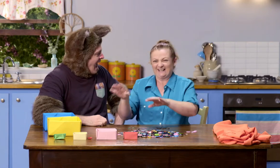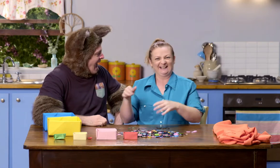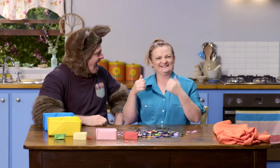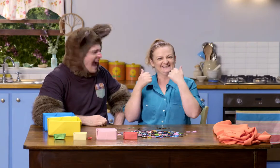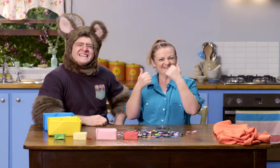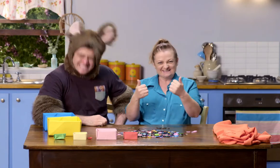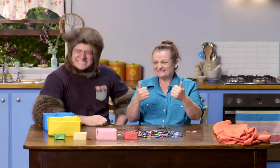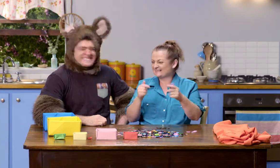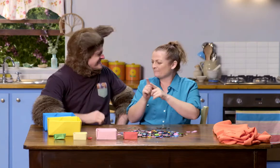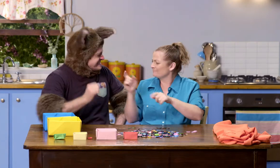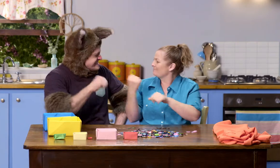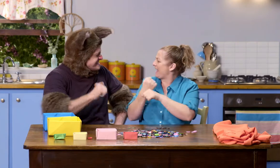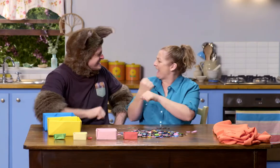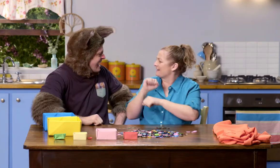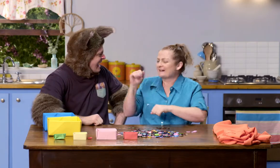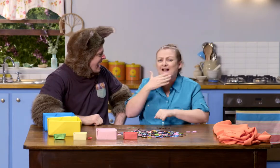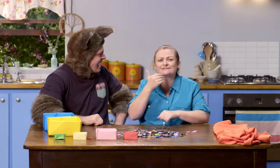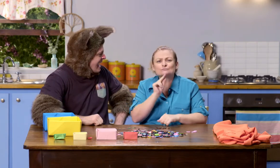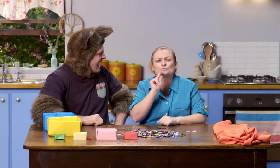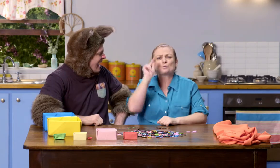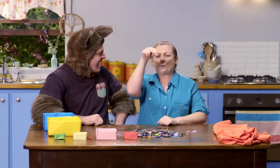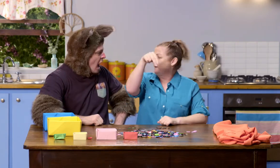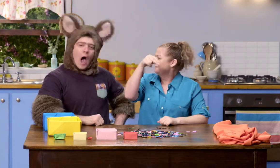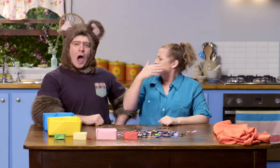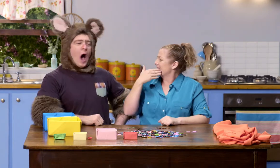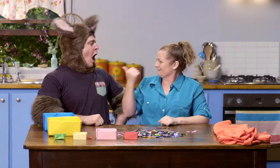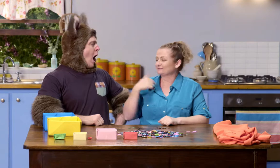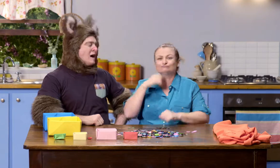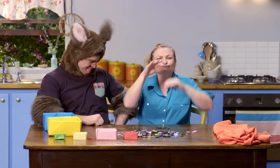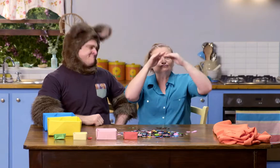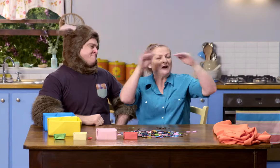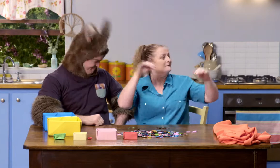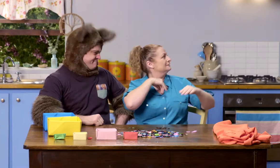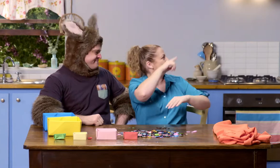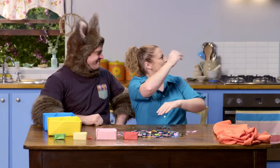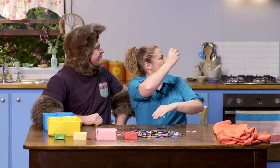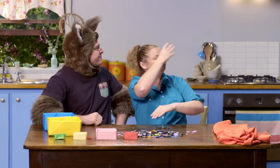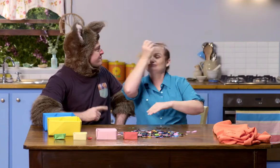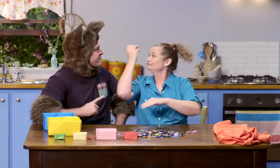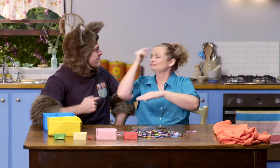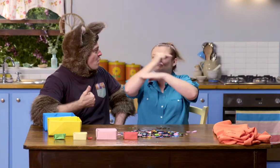Yeah! Those swans you made earlier today - I've put them up on my shelves.